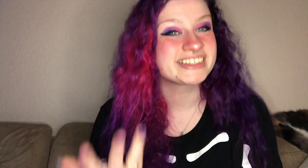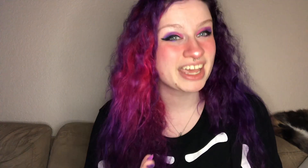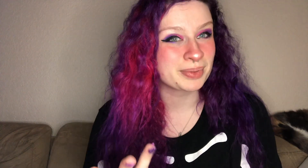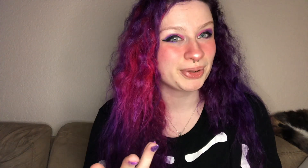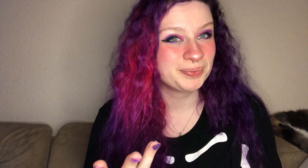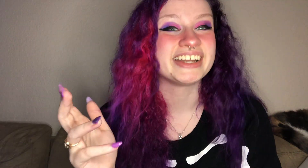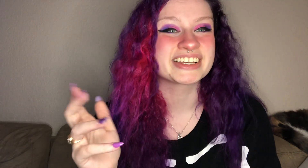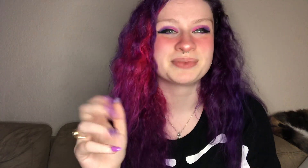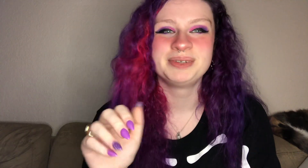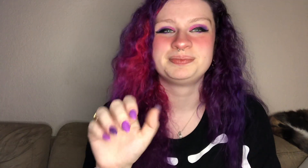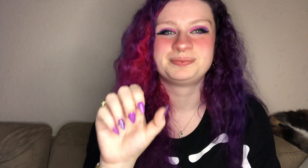table next one